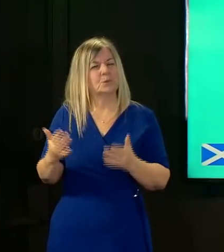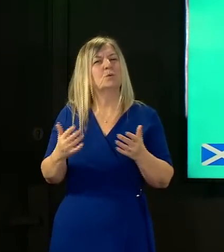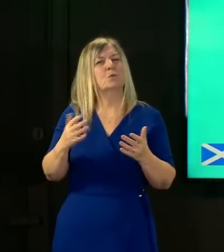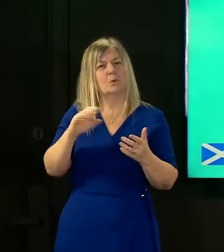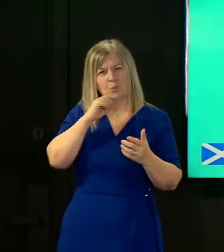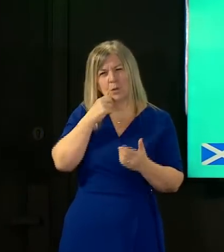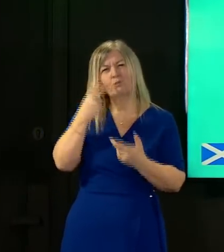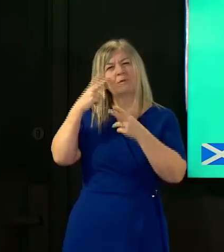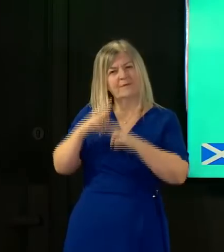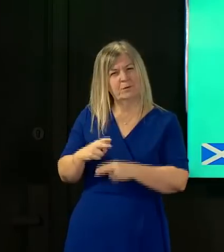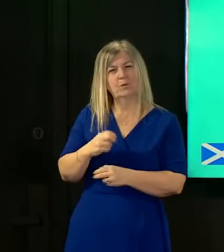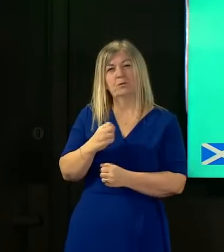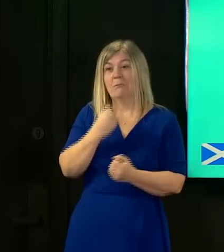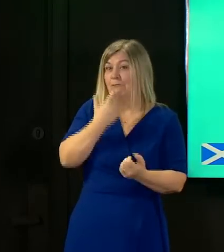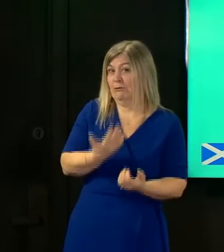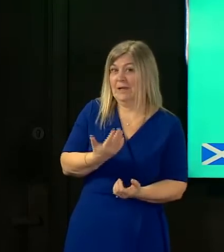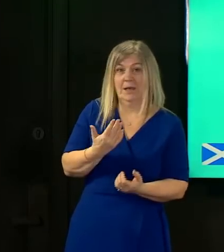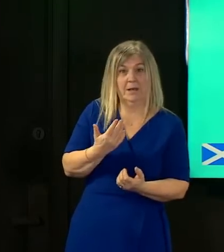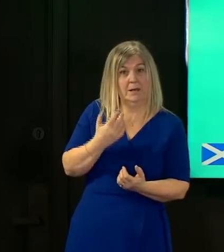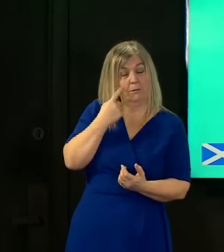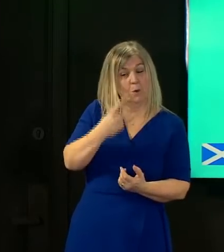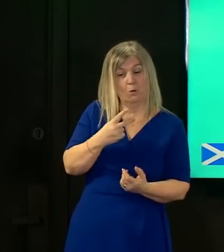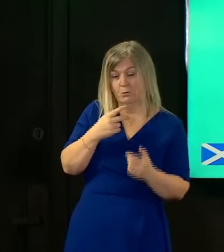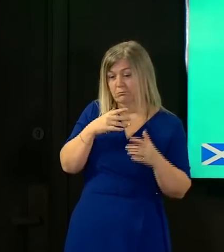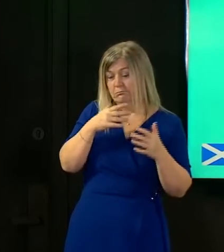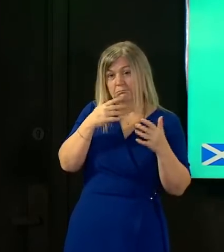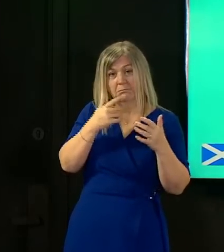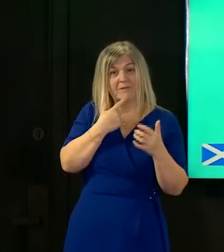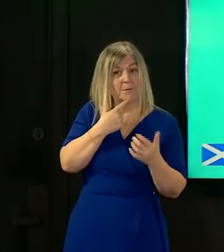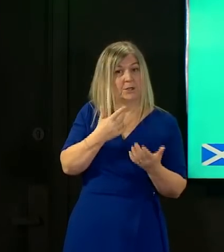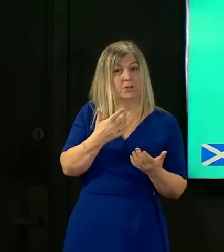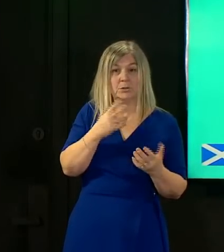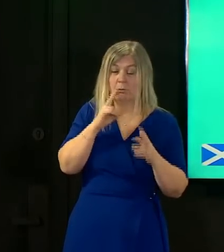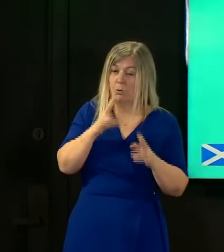it on a daily basis we continue to look at all the data sources we use that in conjunction with